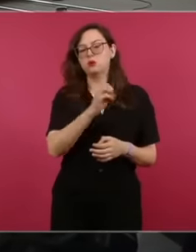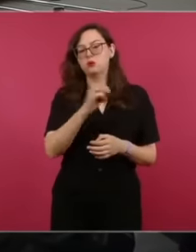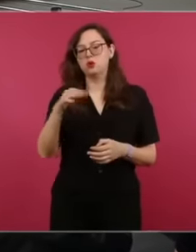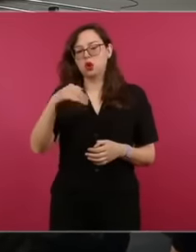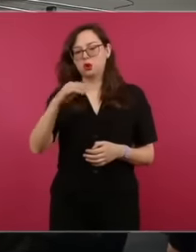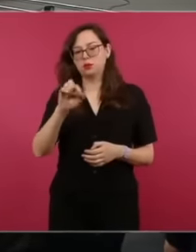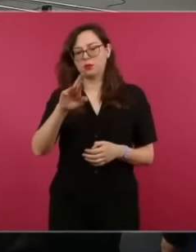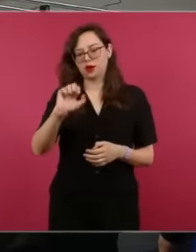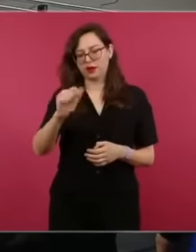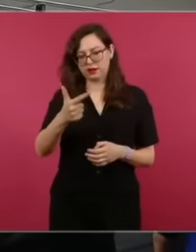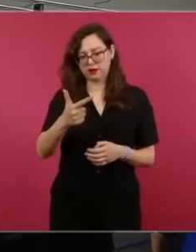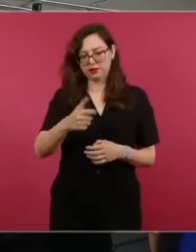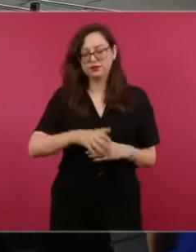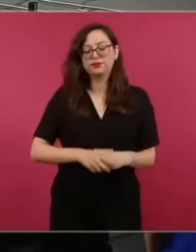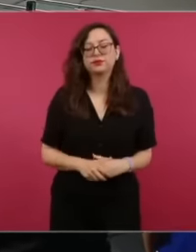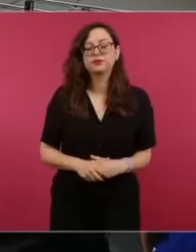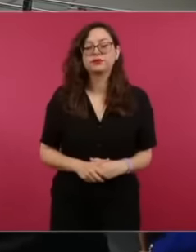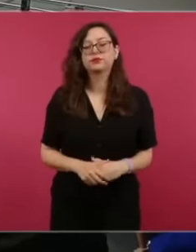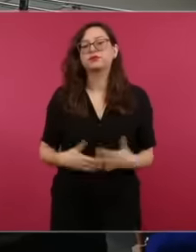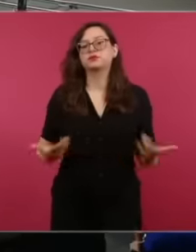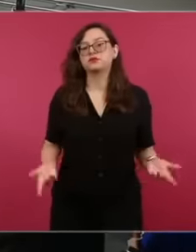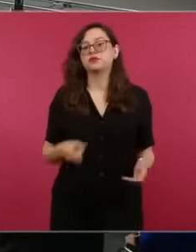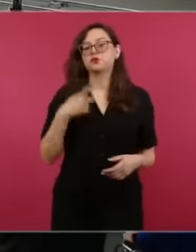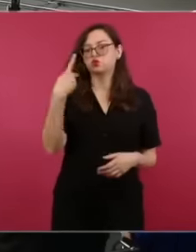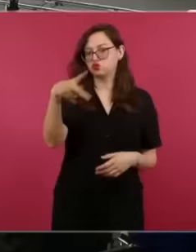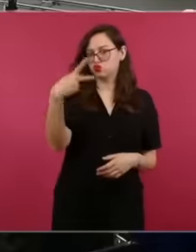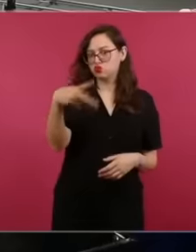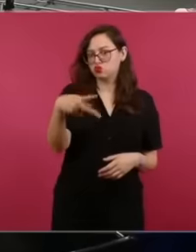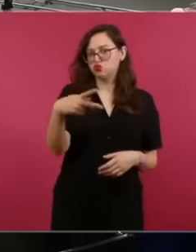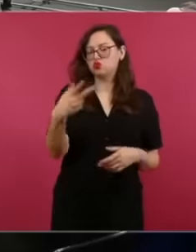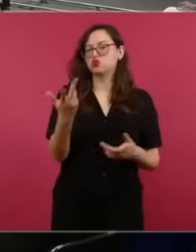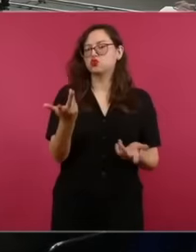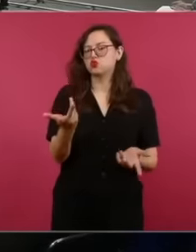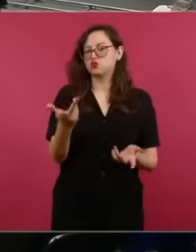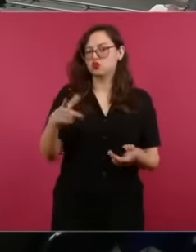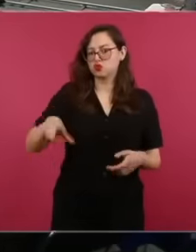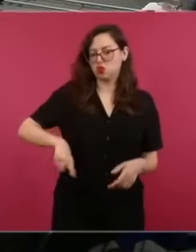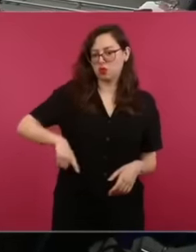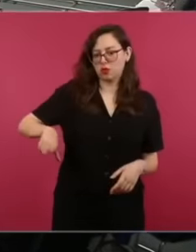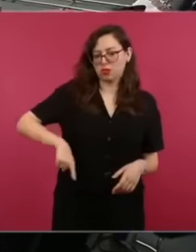detailed investigation based on data from your own government the data from the public account these data